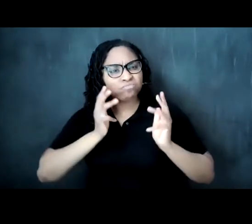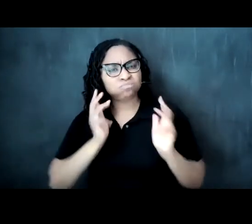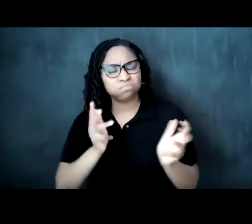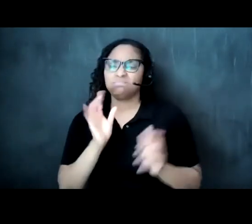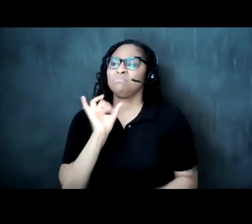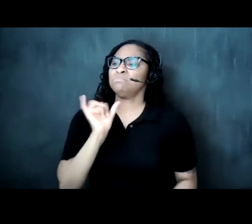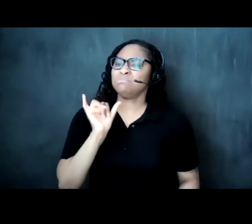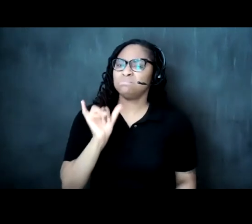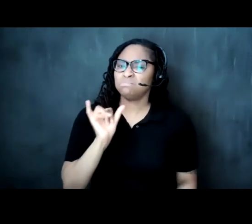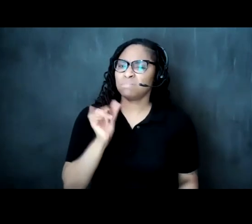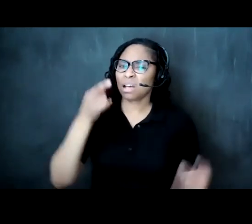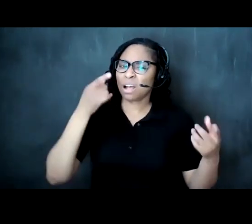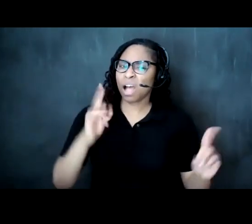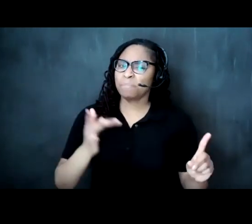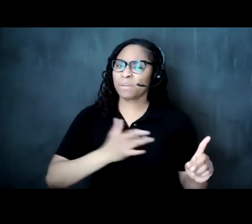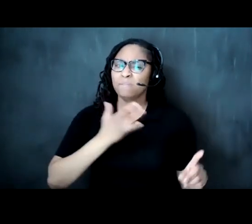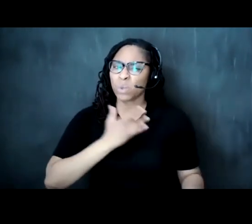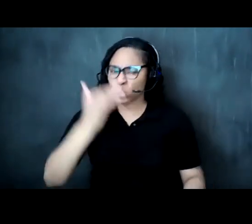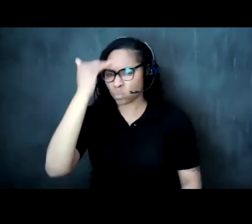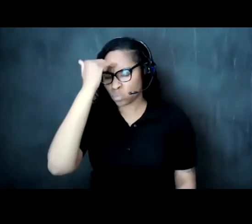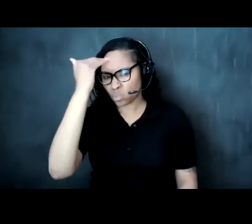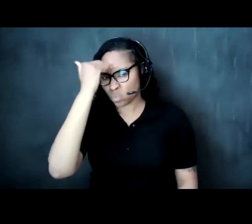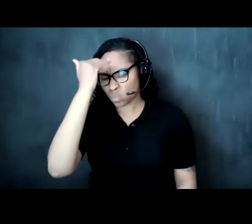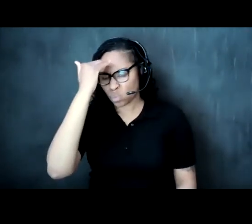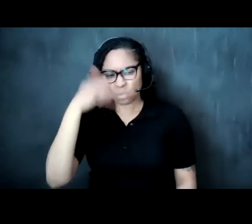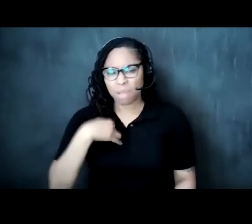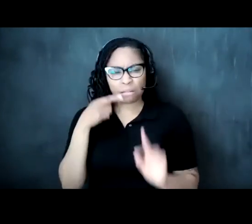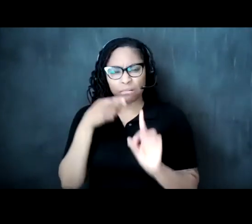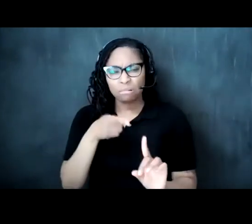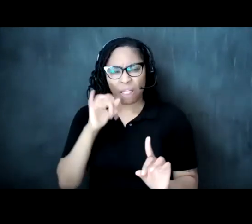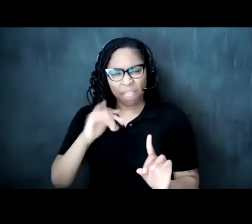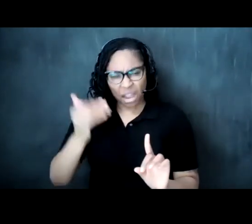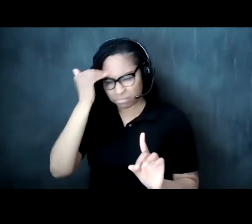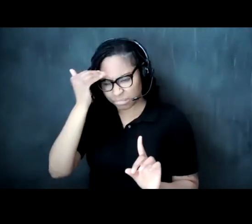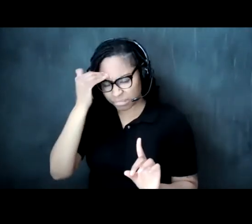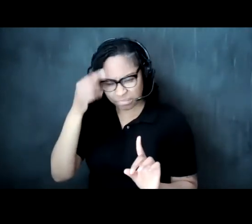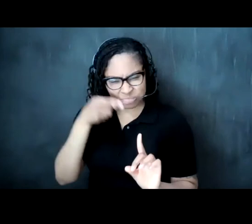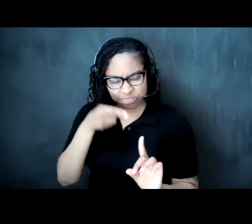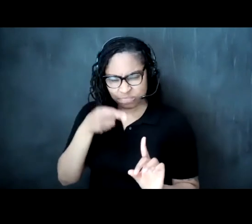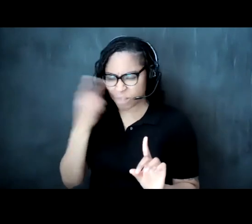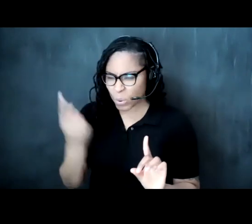there and it was a familiarity that i couldn't quite put my finger on but i i